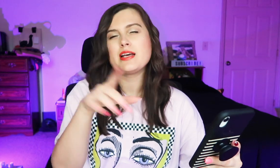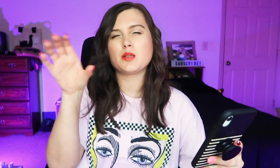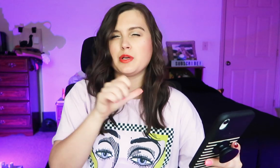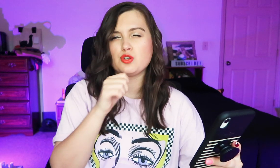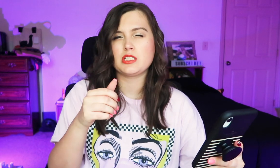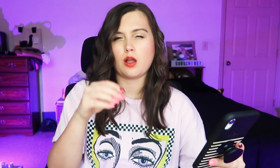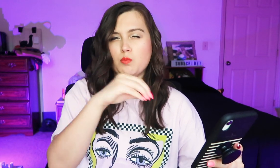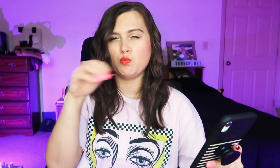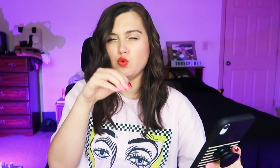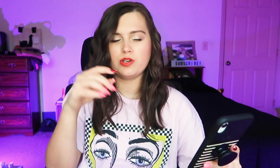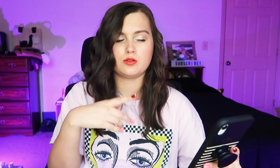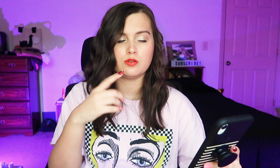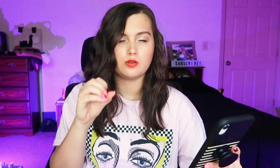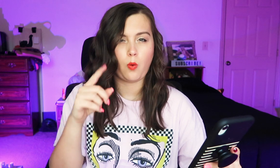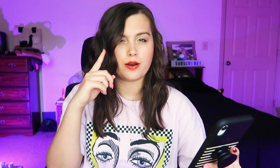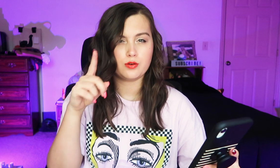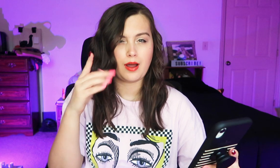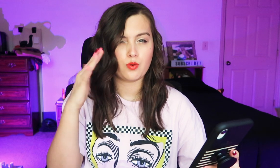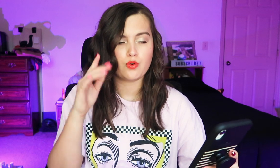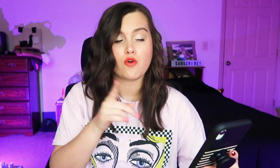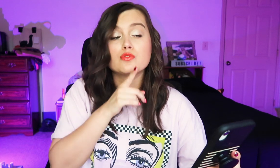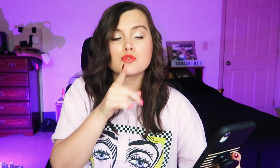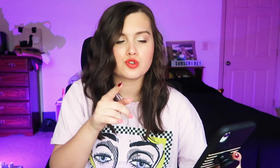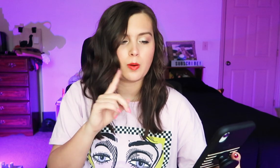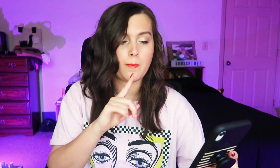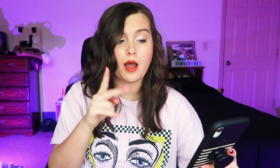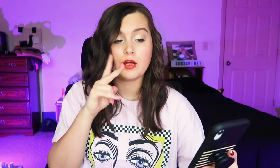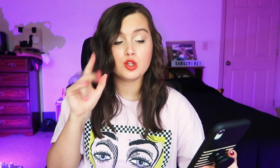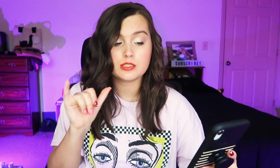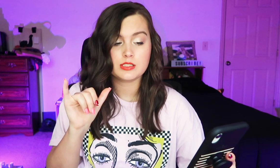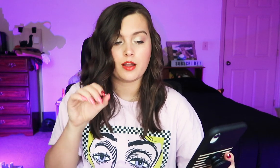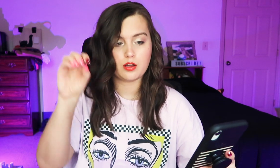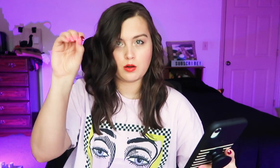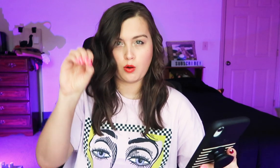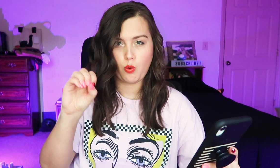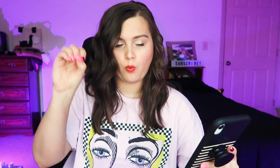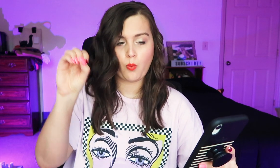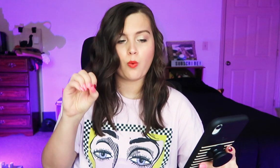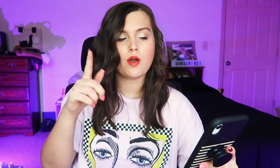The photo obviously doesn't move so I don't know for sure. But it looks like it does this.